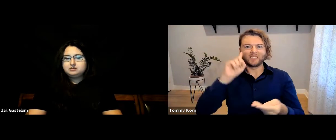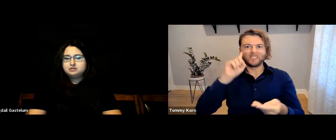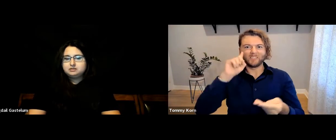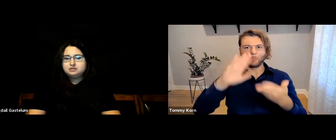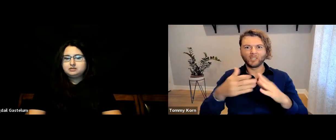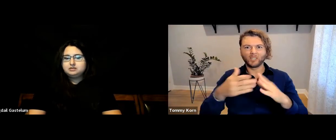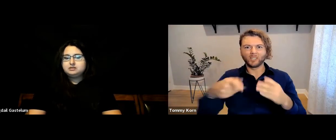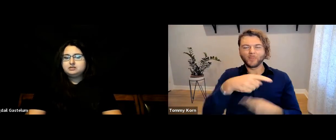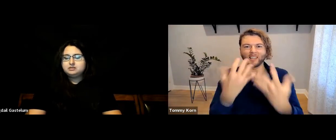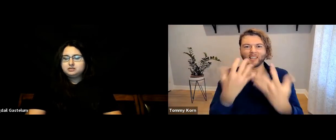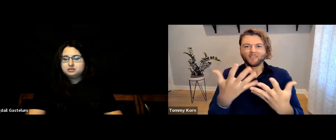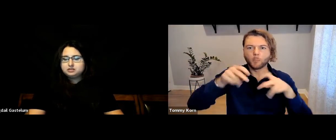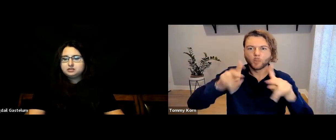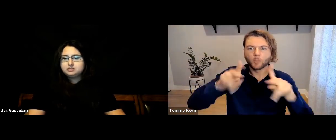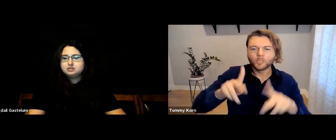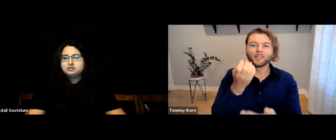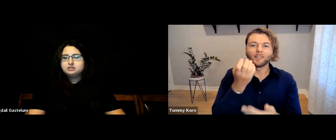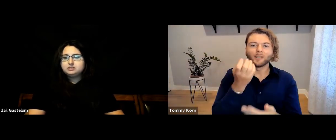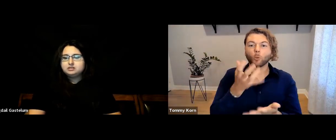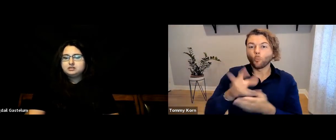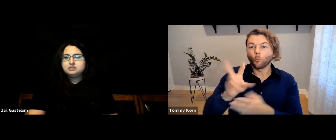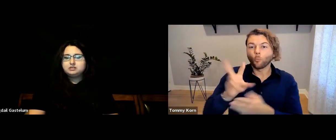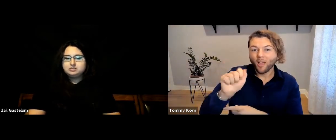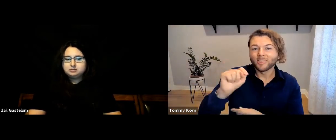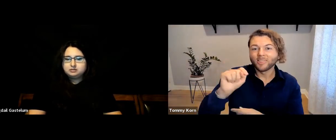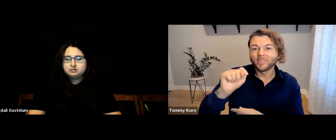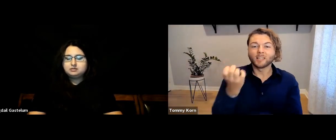within the Deaf community that provides opportunities